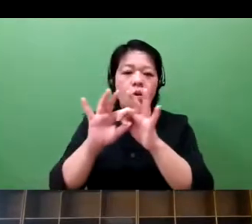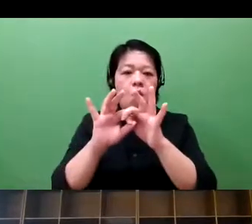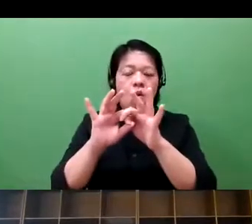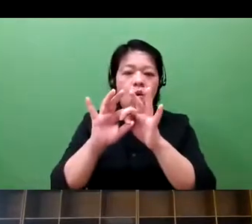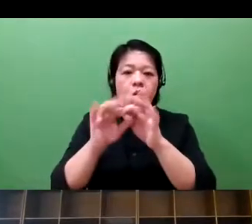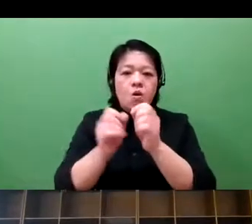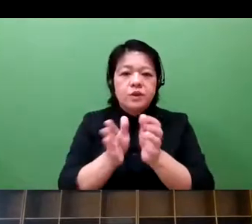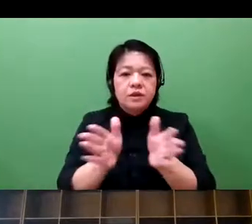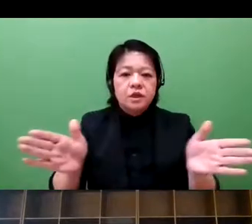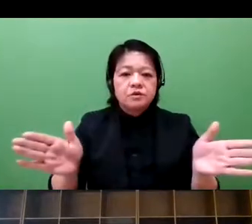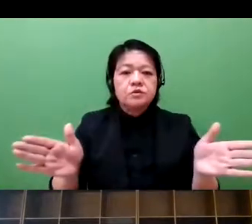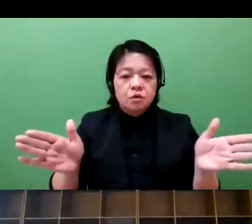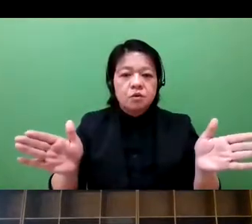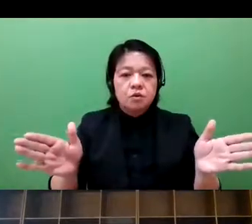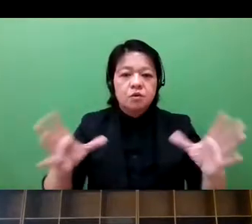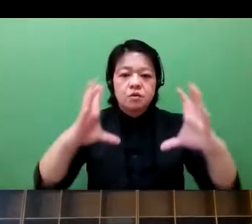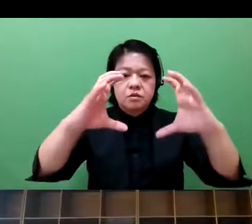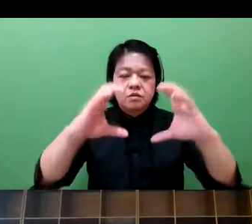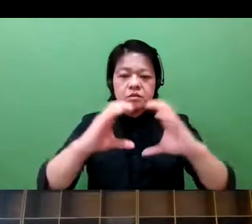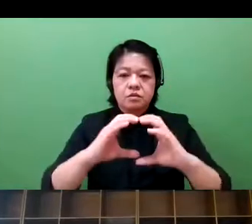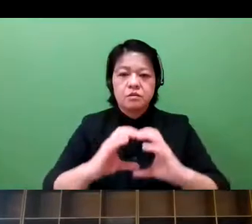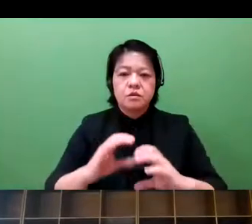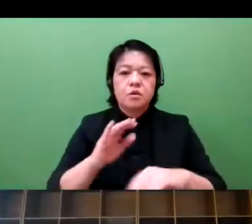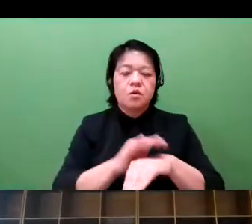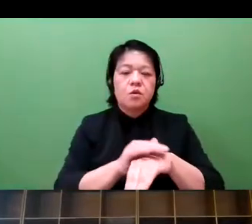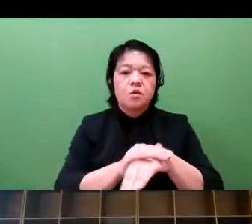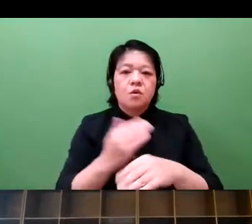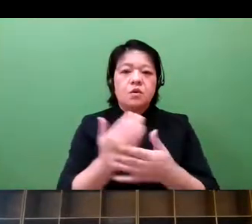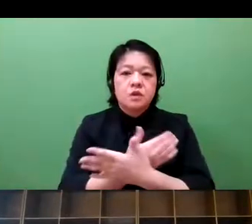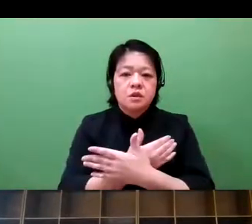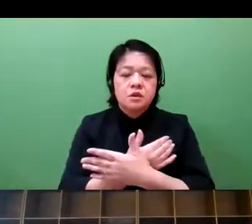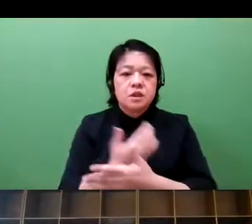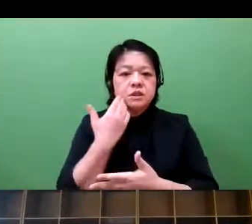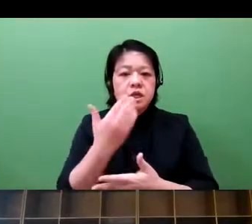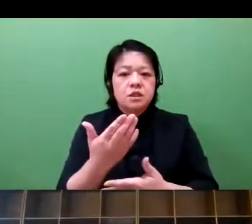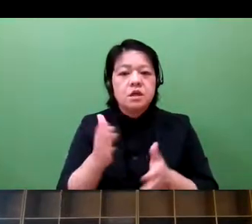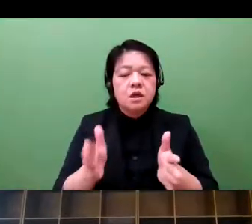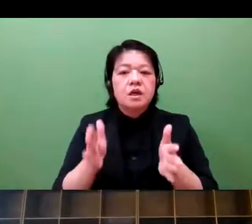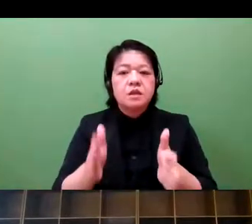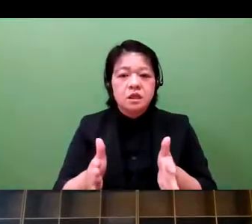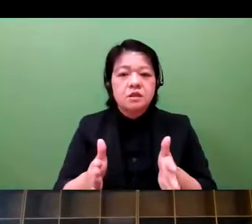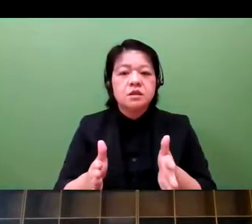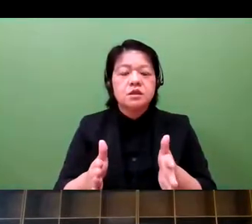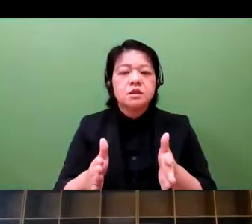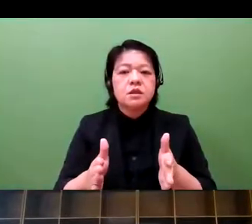between medical companies and non-traditional health players.